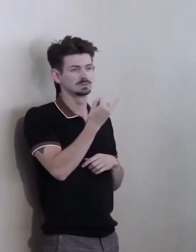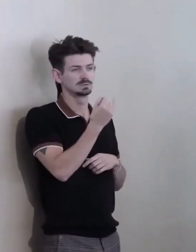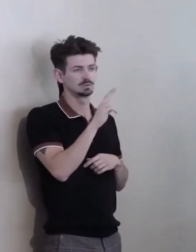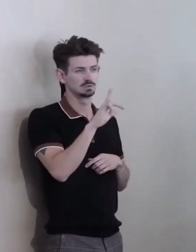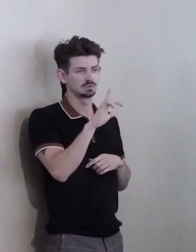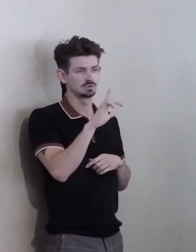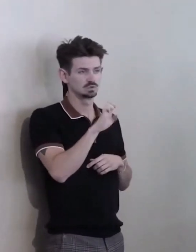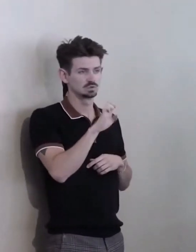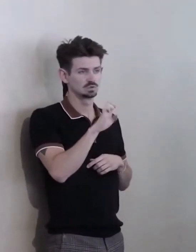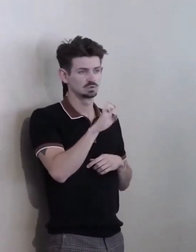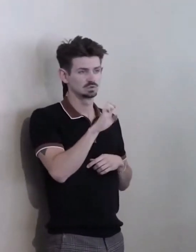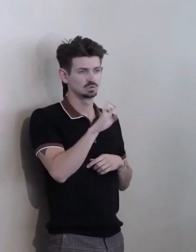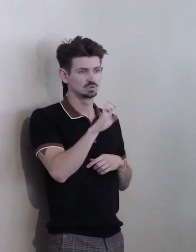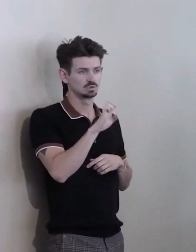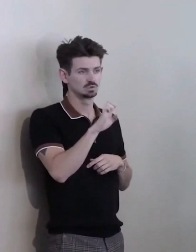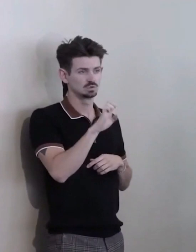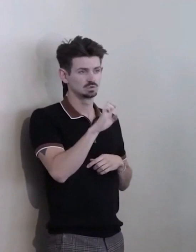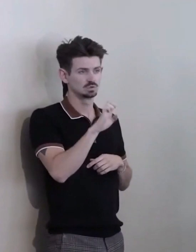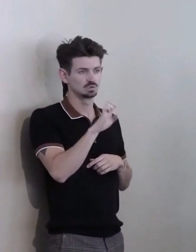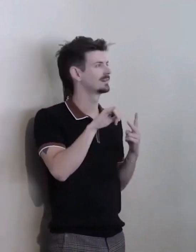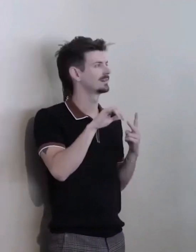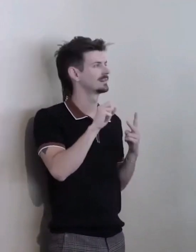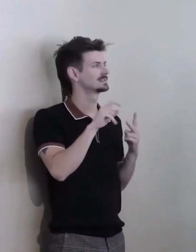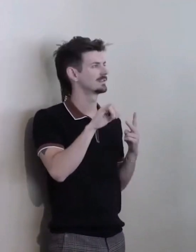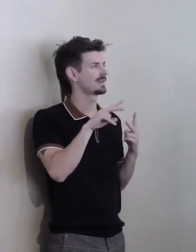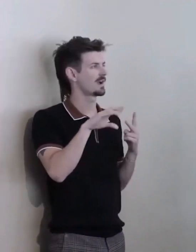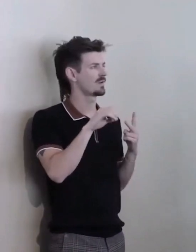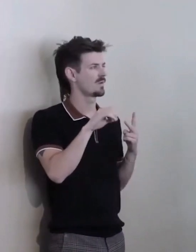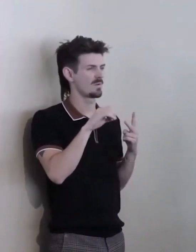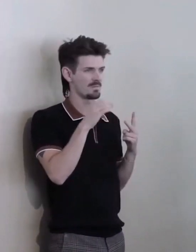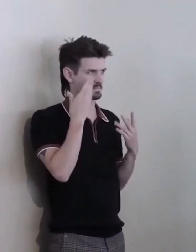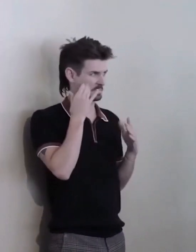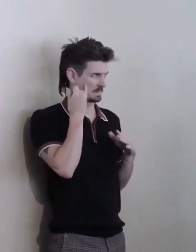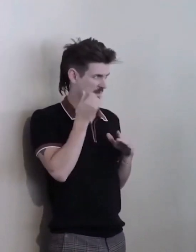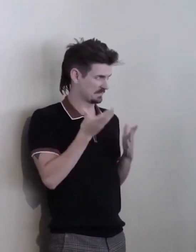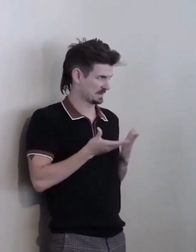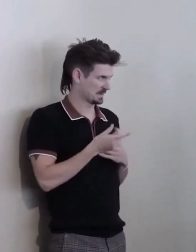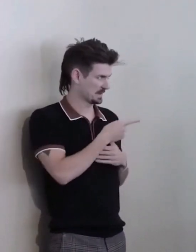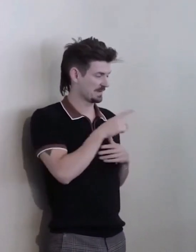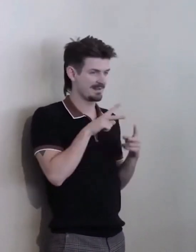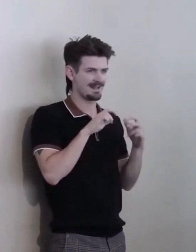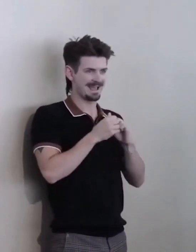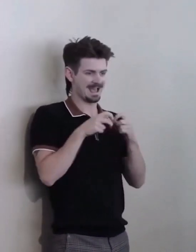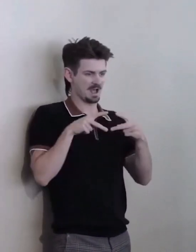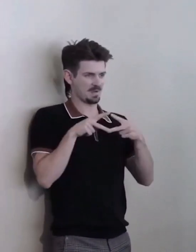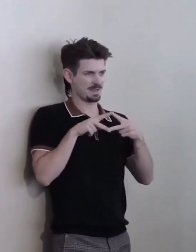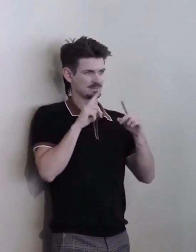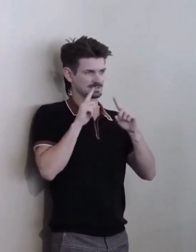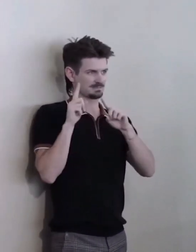I don't know if she is here, and how they responded when I asked the question as a,